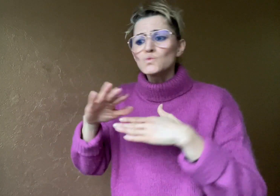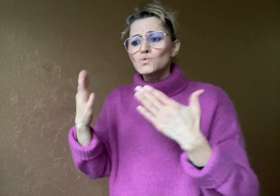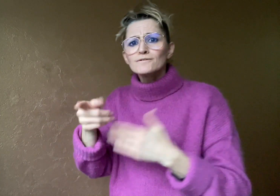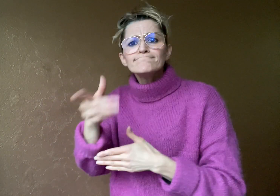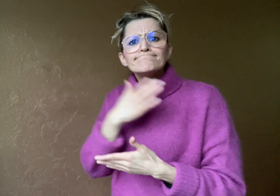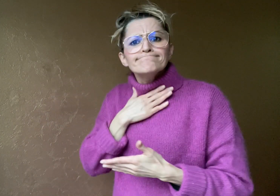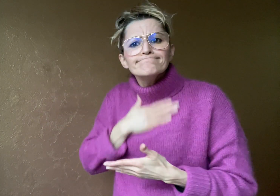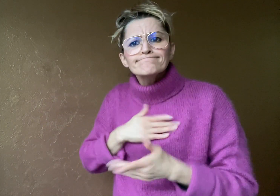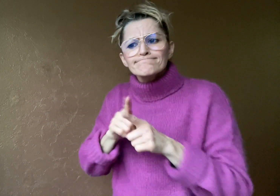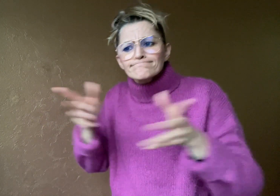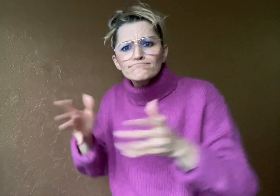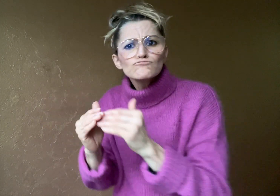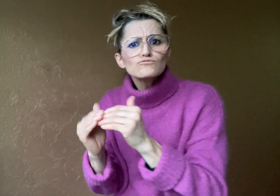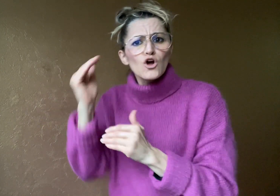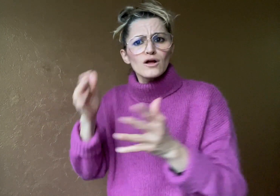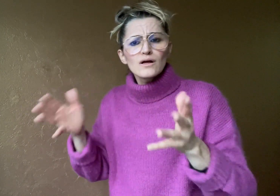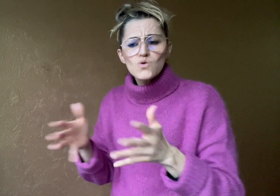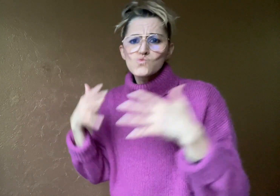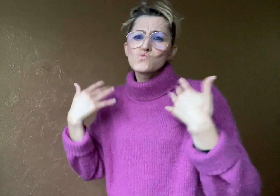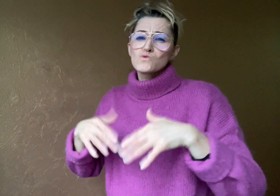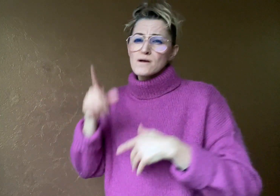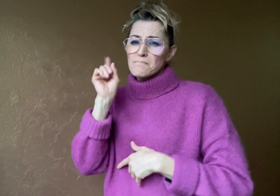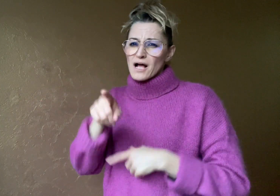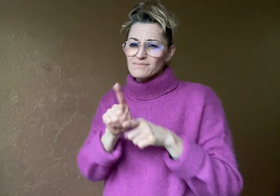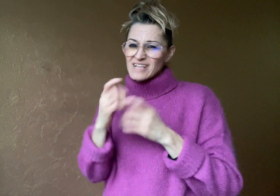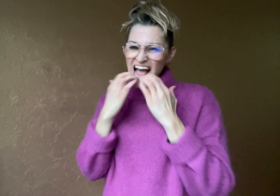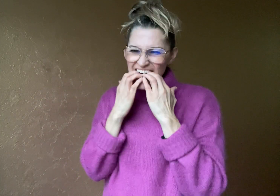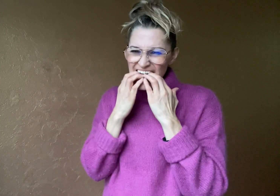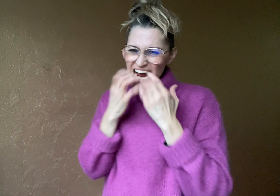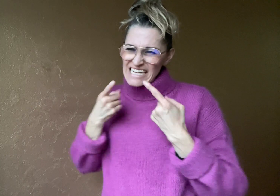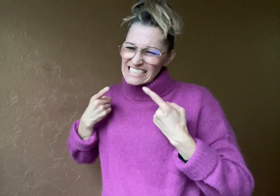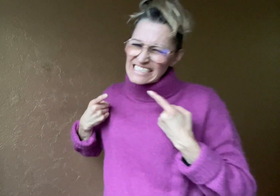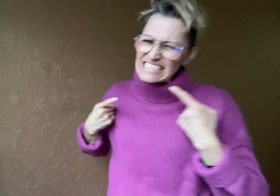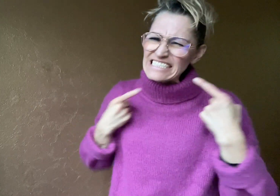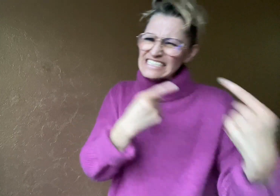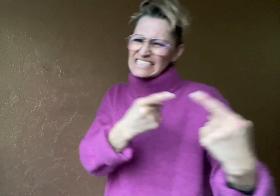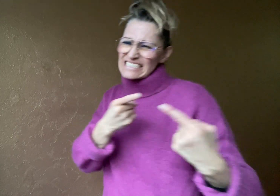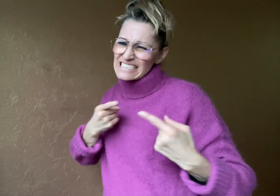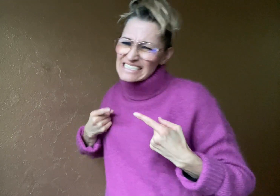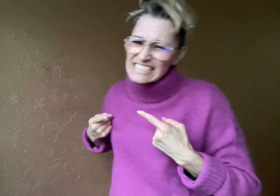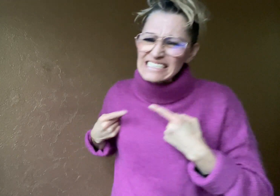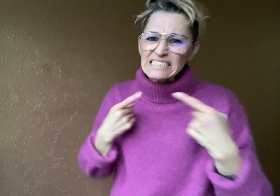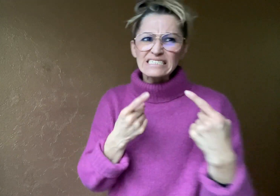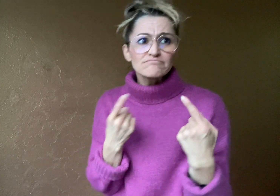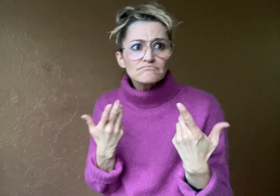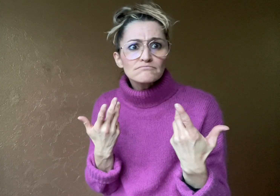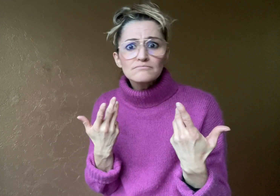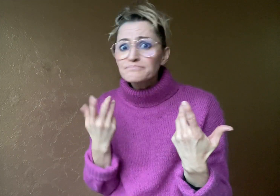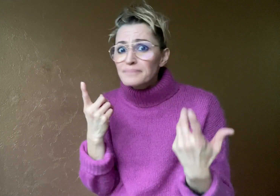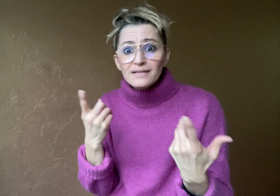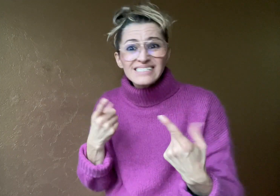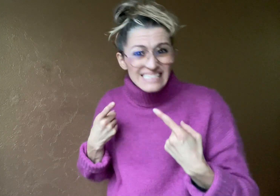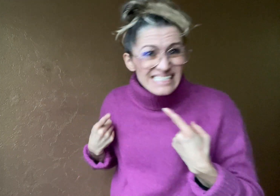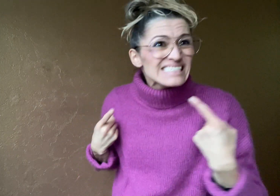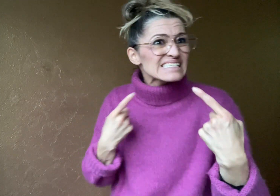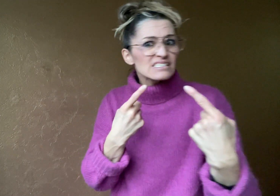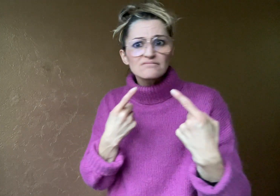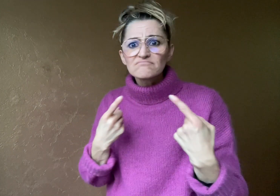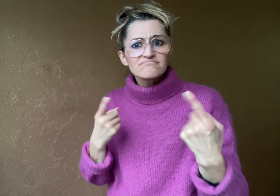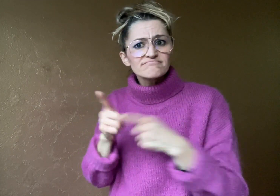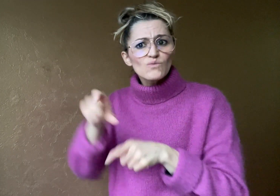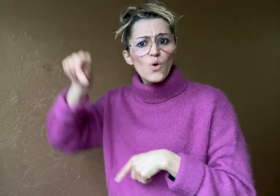to fight tooth and nail, yet they’re still fighting